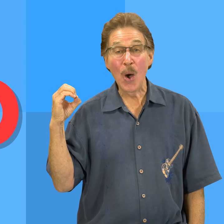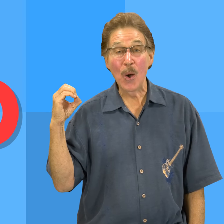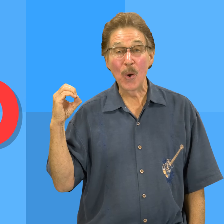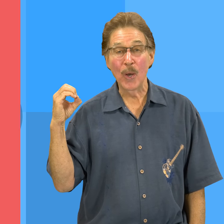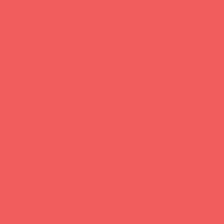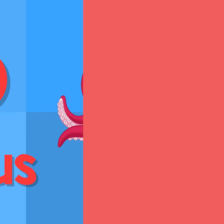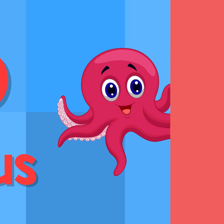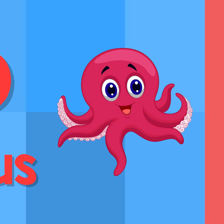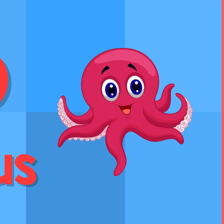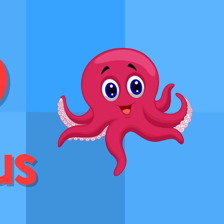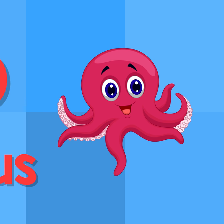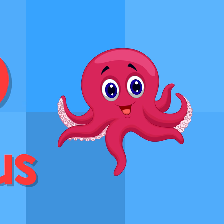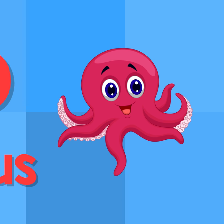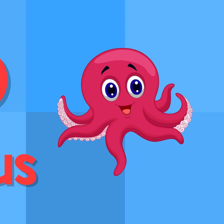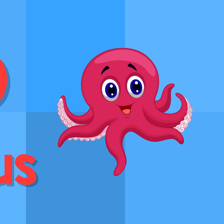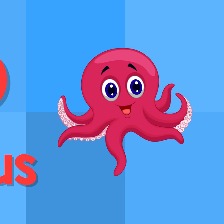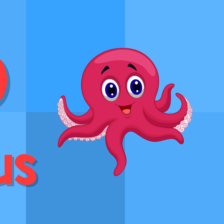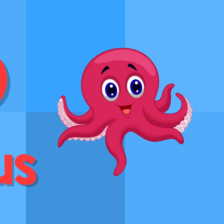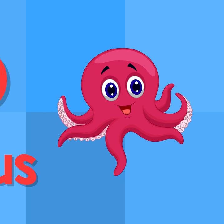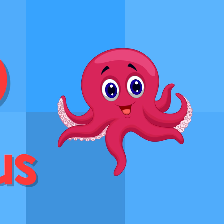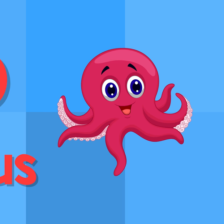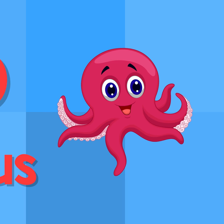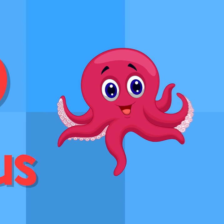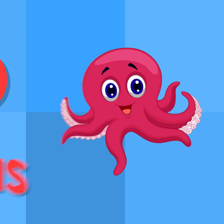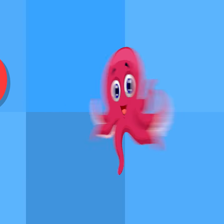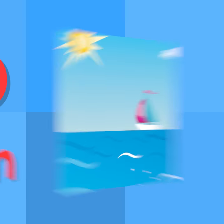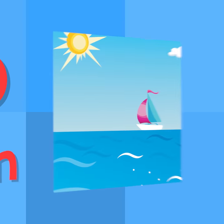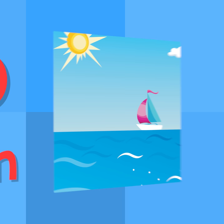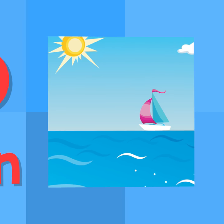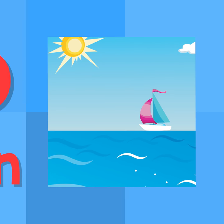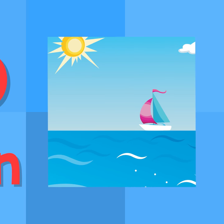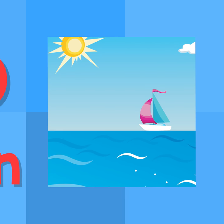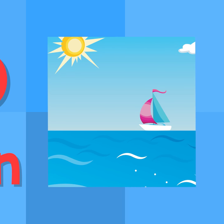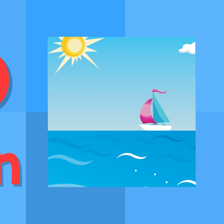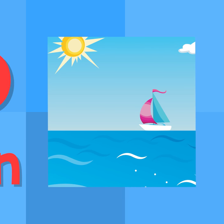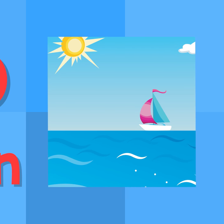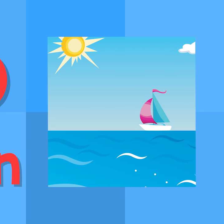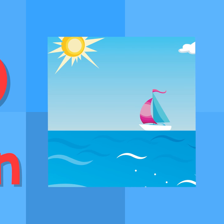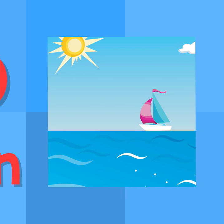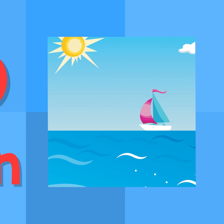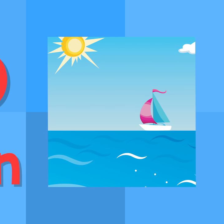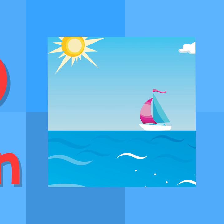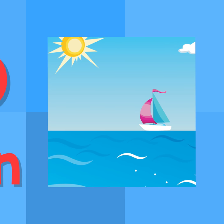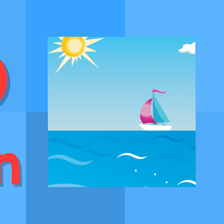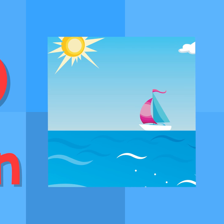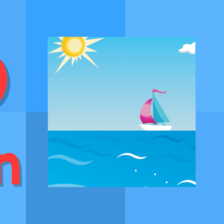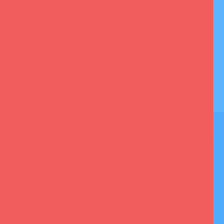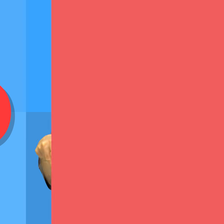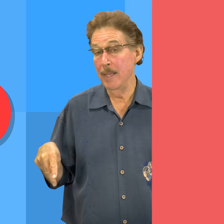/o/ /o/ octopus /o/ /o/ ocean